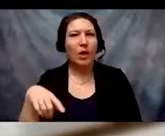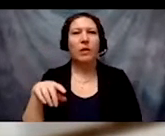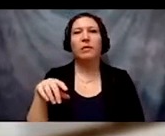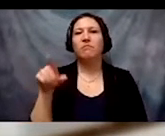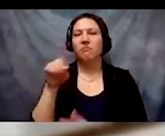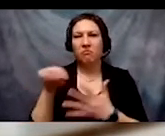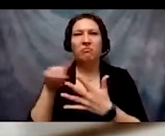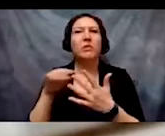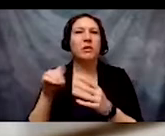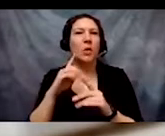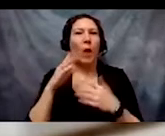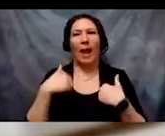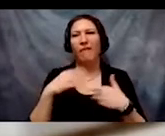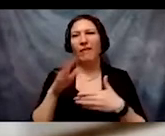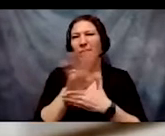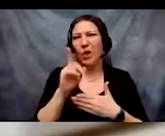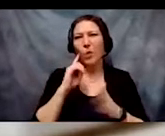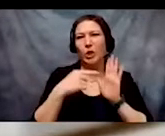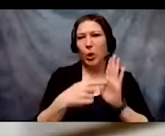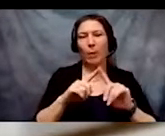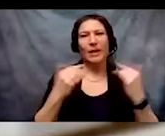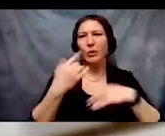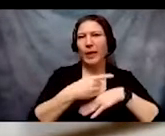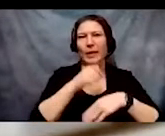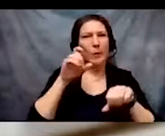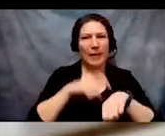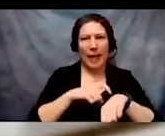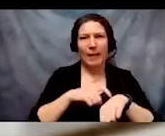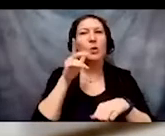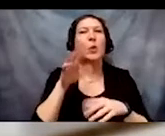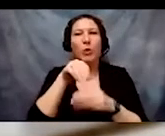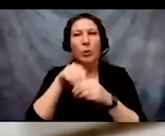this, and all resources will be accessible to you.